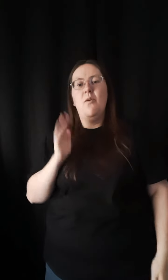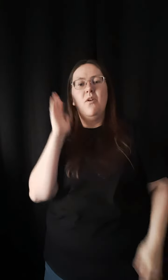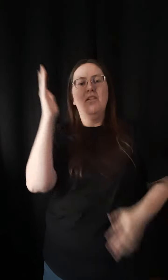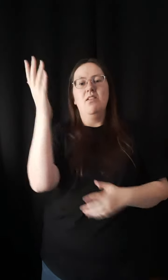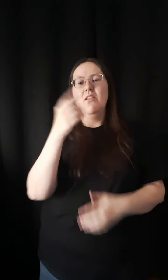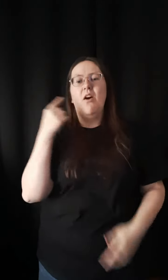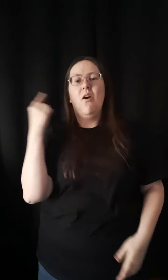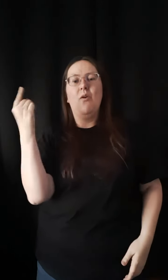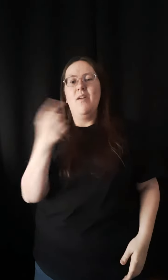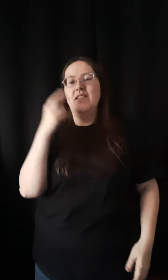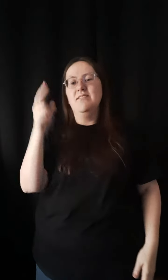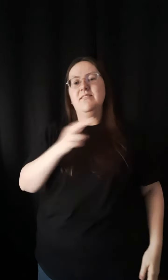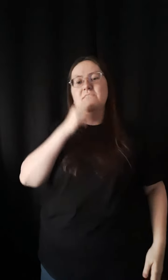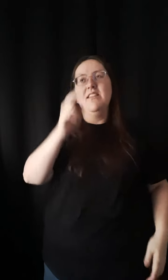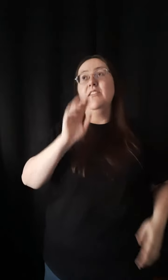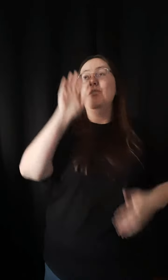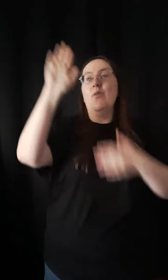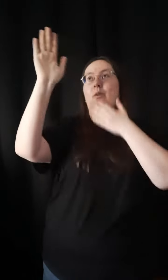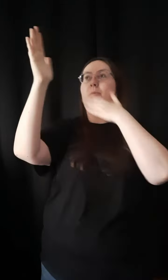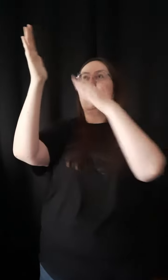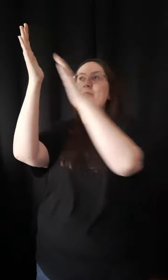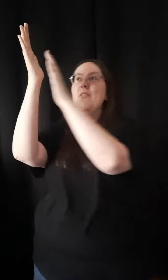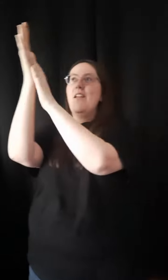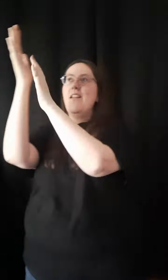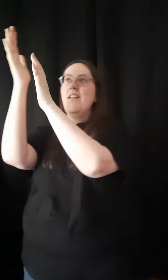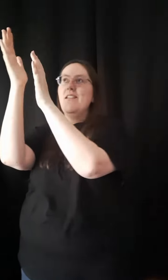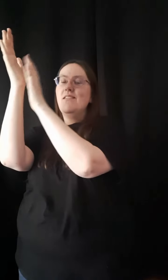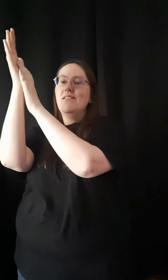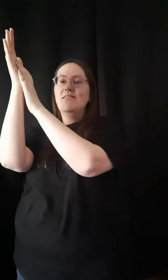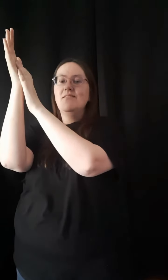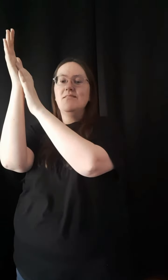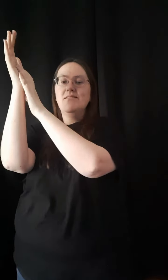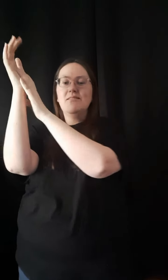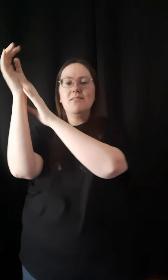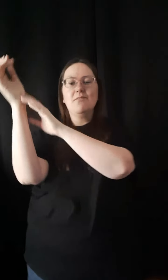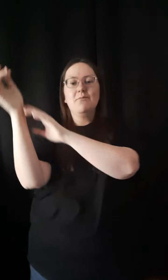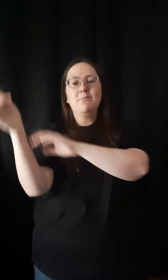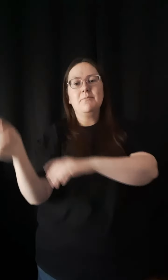I will always sing your praise